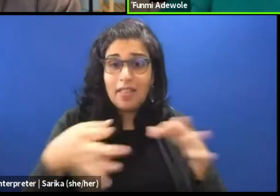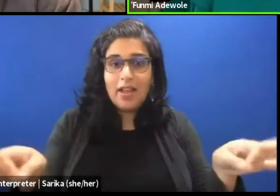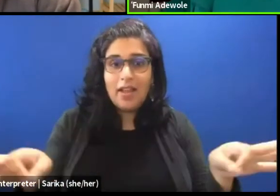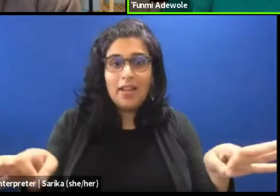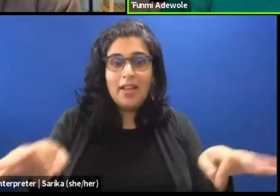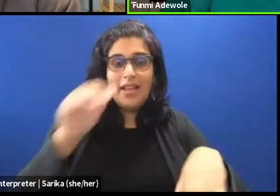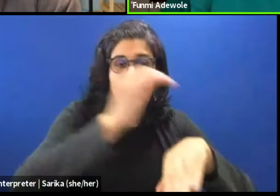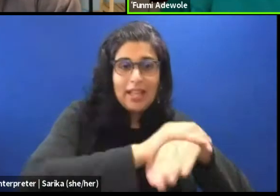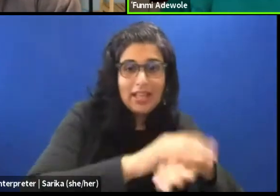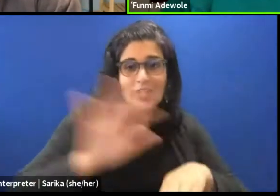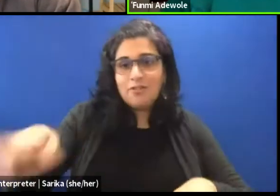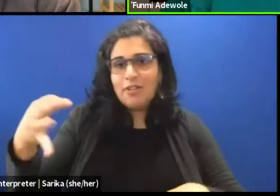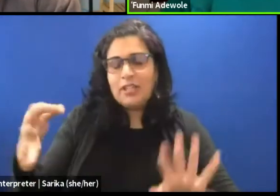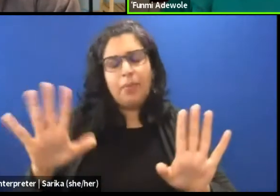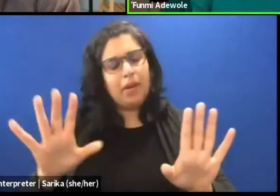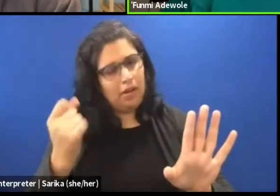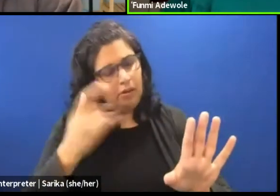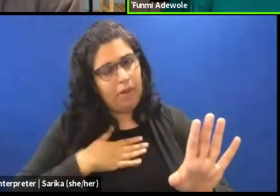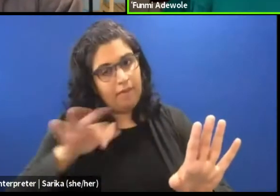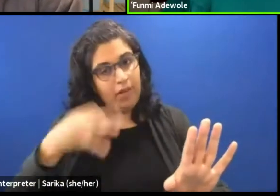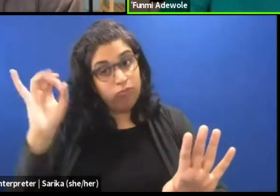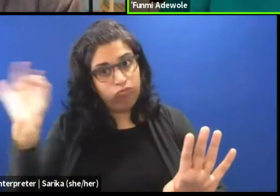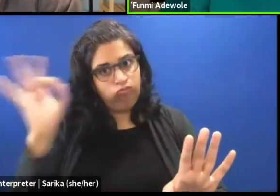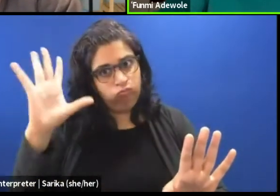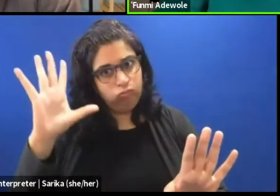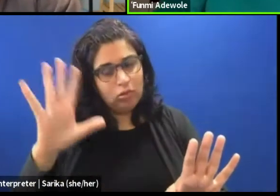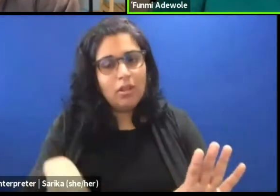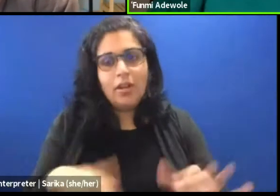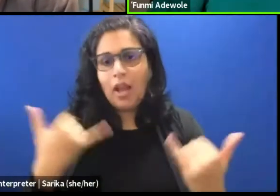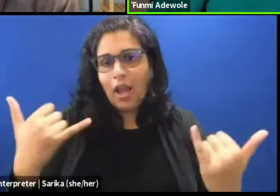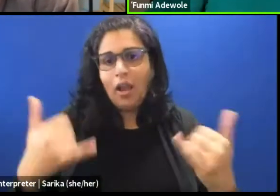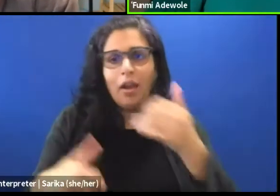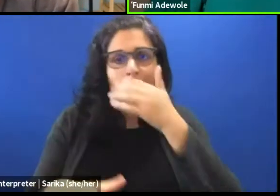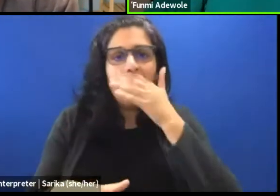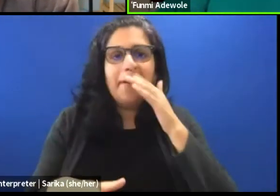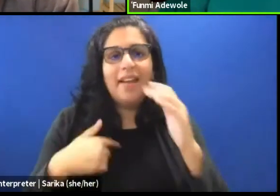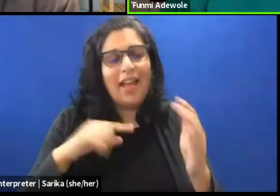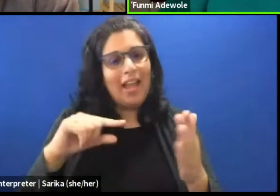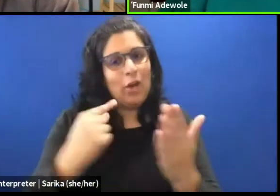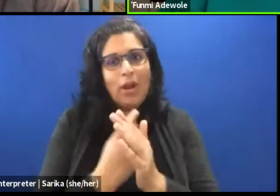because my French is awful now. I graduated years ago, I've never used it.